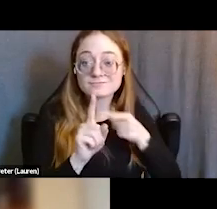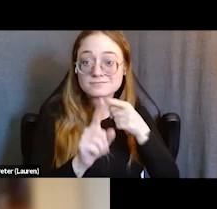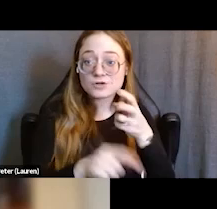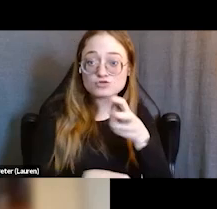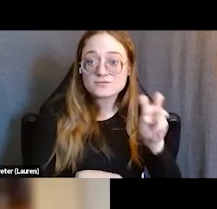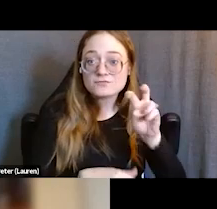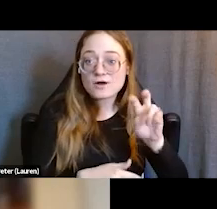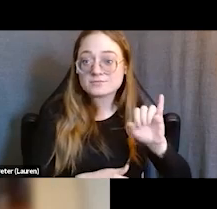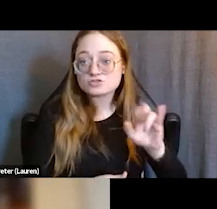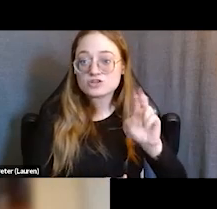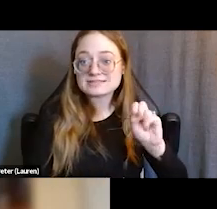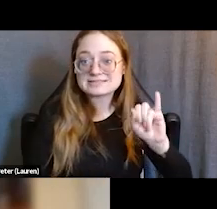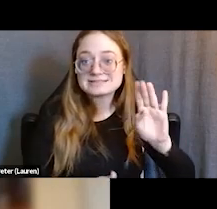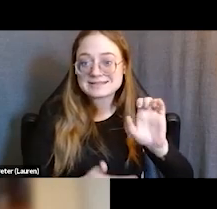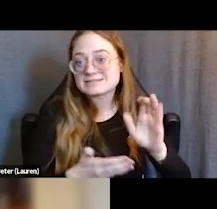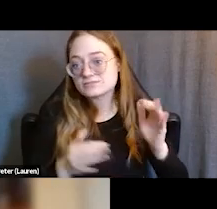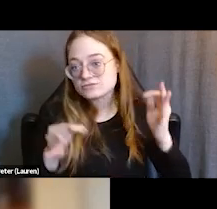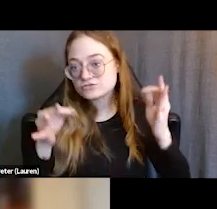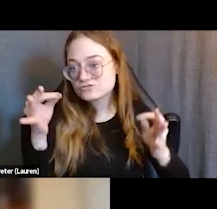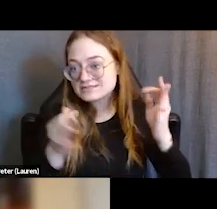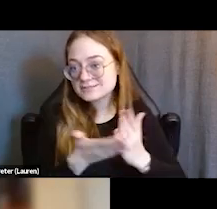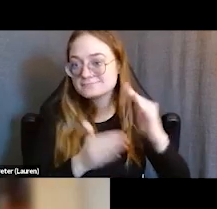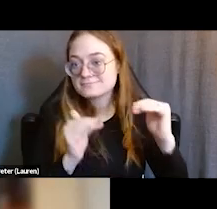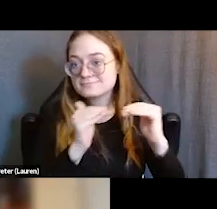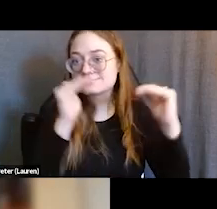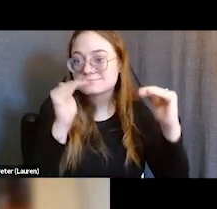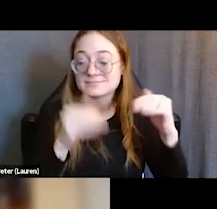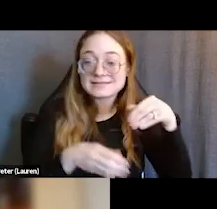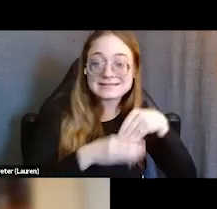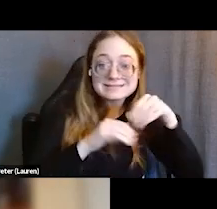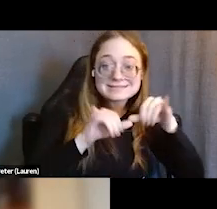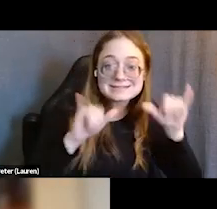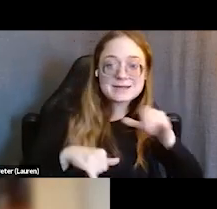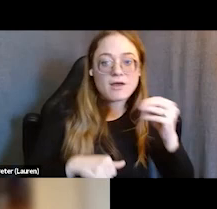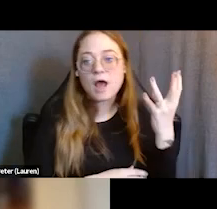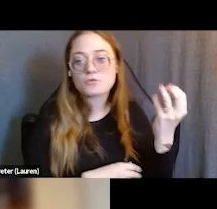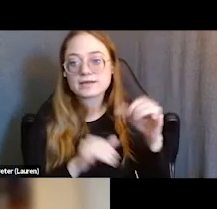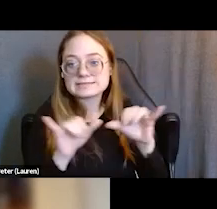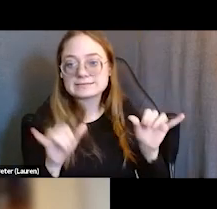both as it exists within systems and what can be done outside of the system. In this role, he oversees